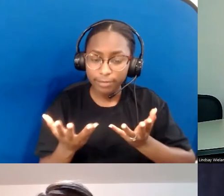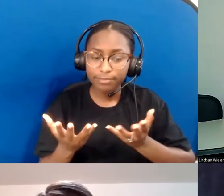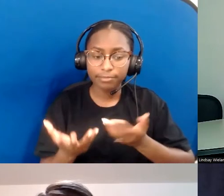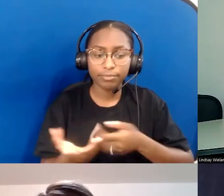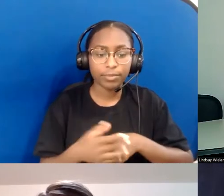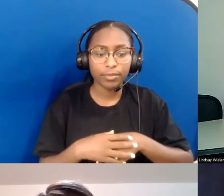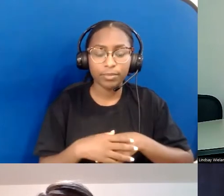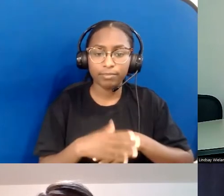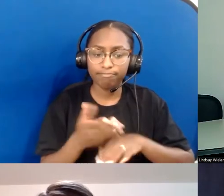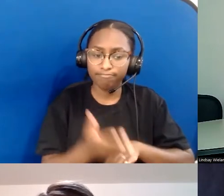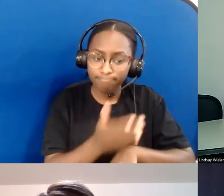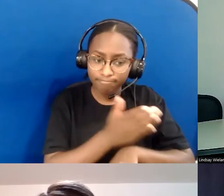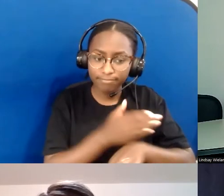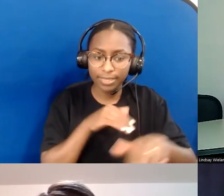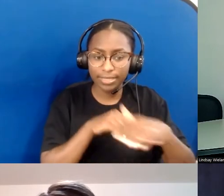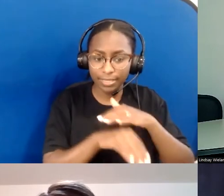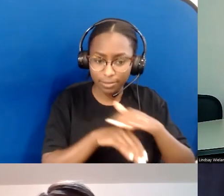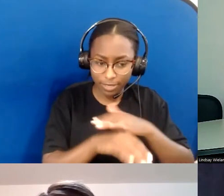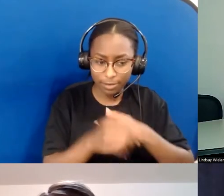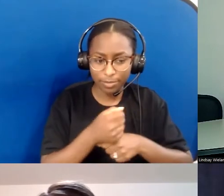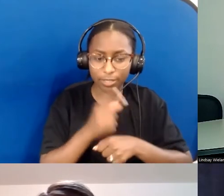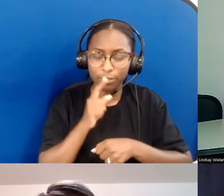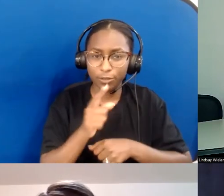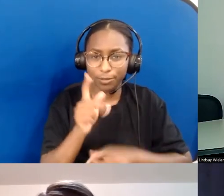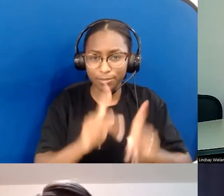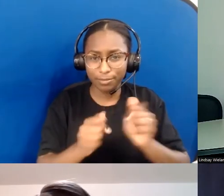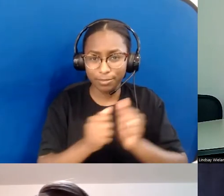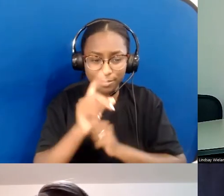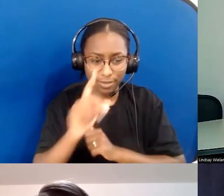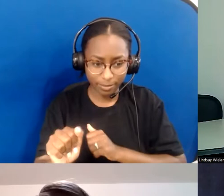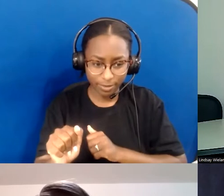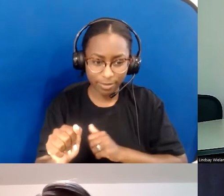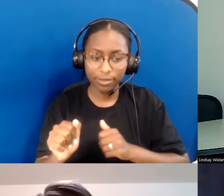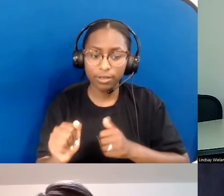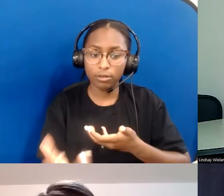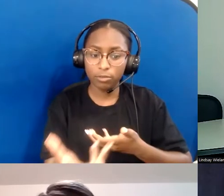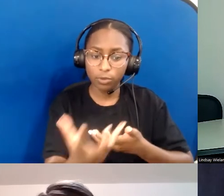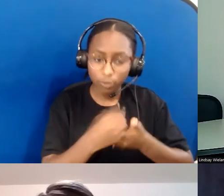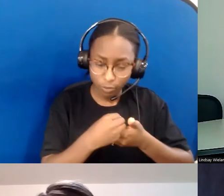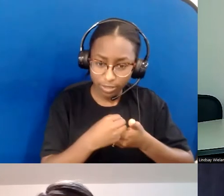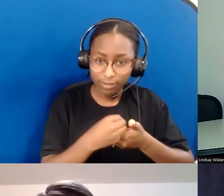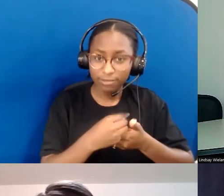are fully and safely included in our faith communities and ministries.